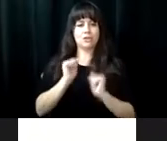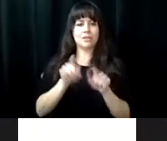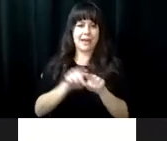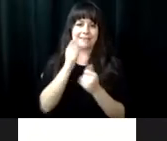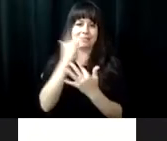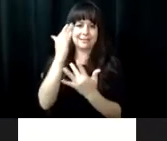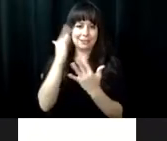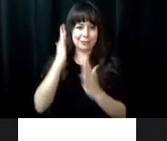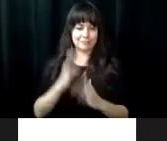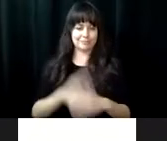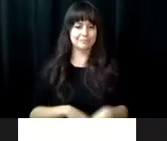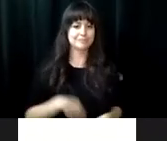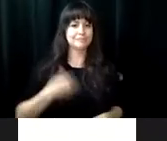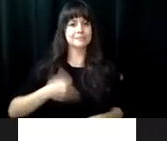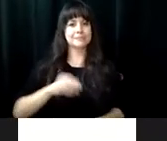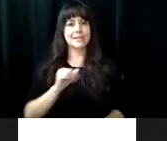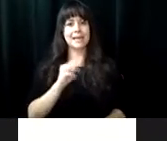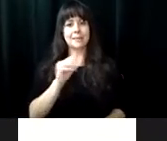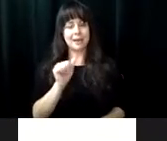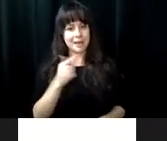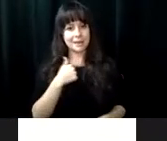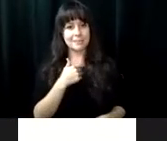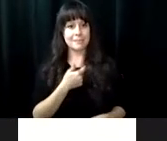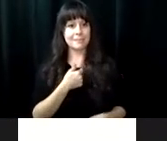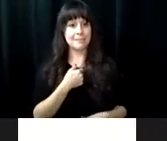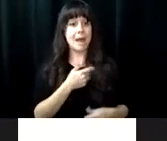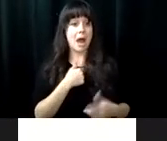also want to continue performing in music concert